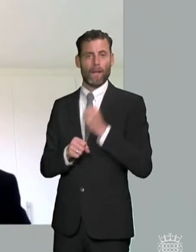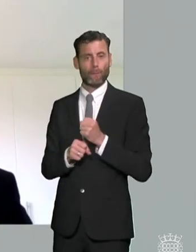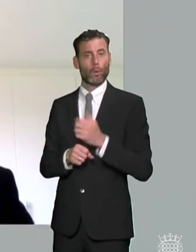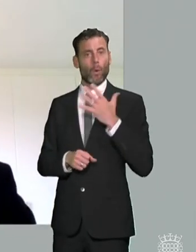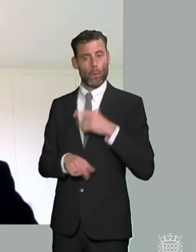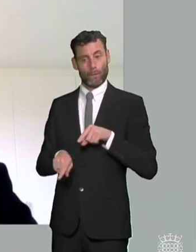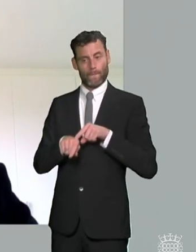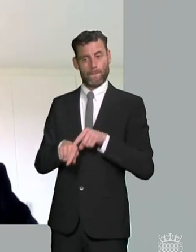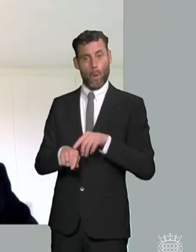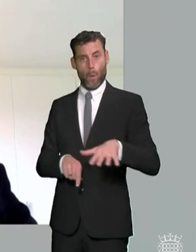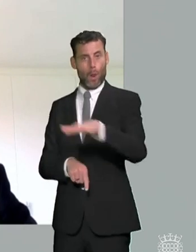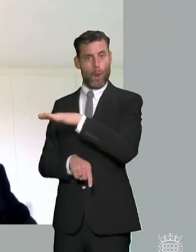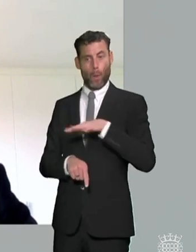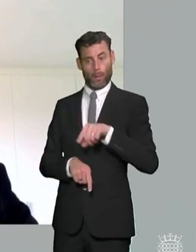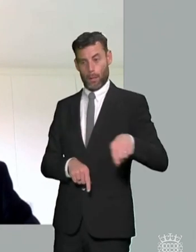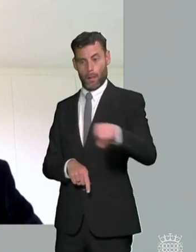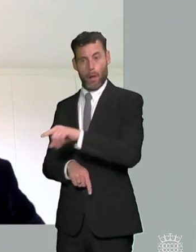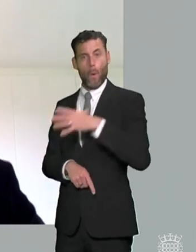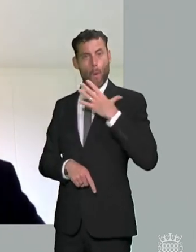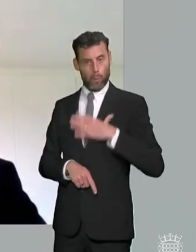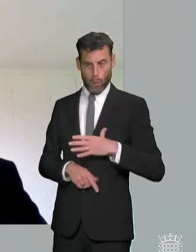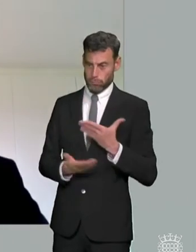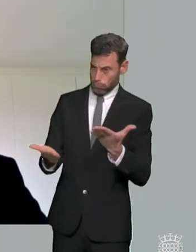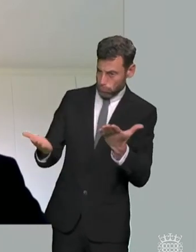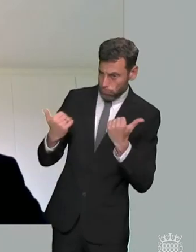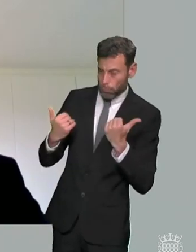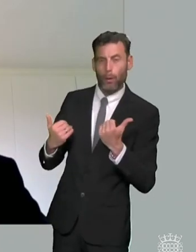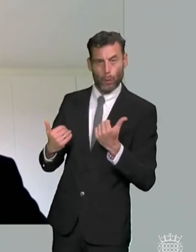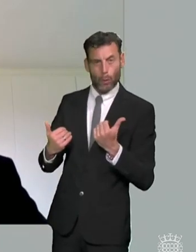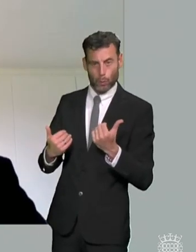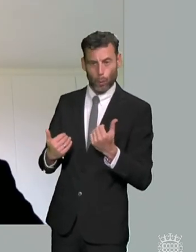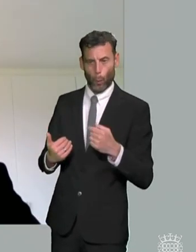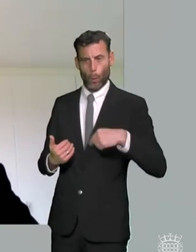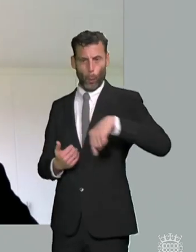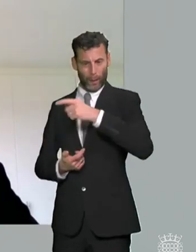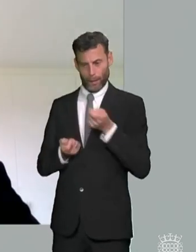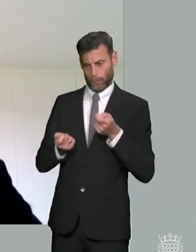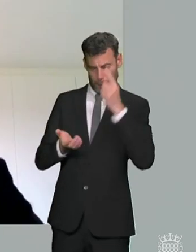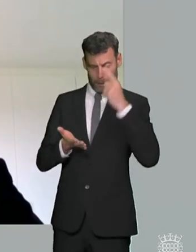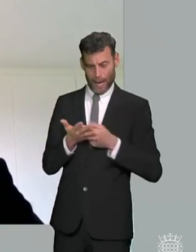depends on um of members having the ability to choose how they spend their funding so i i think